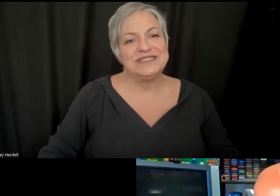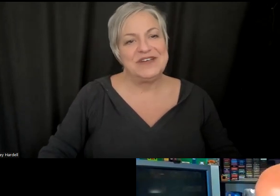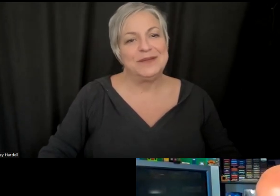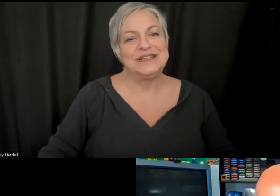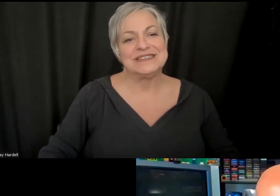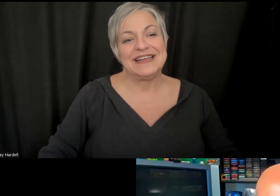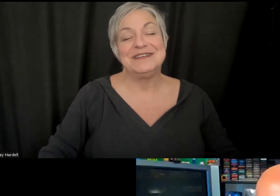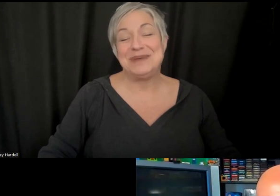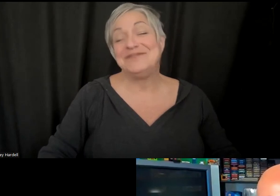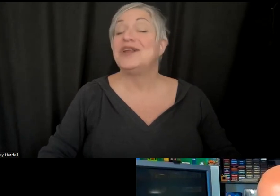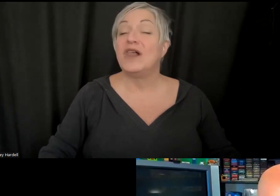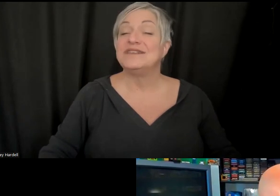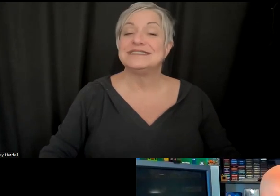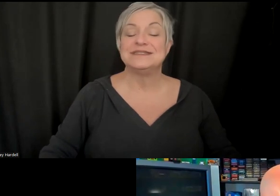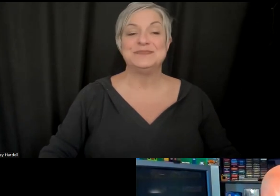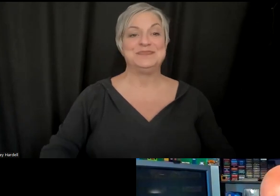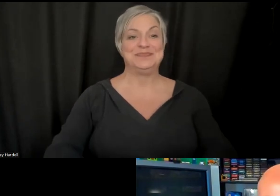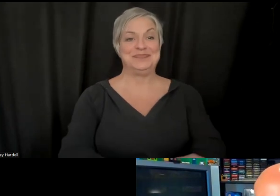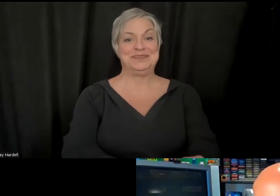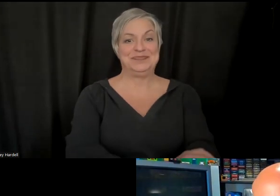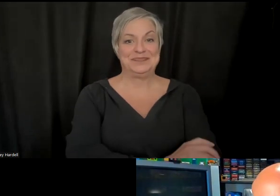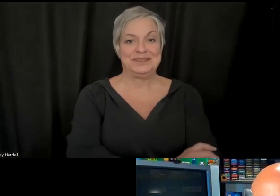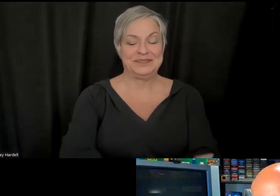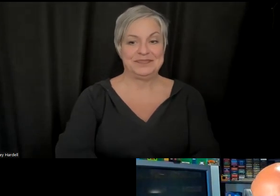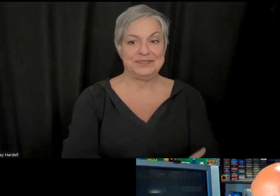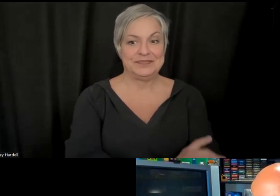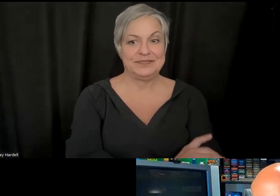develop is likely to benefit all of us.